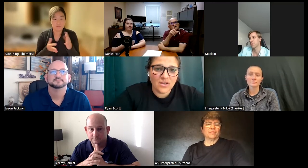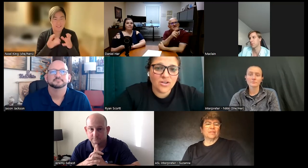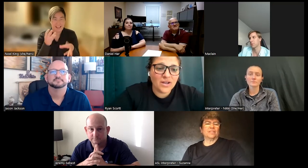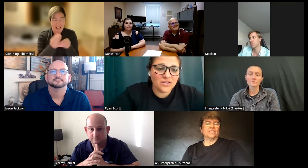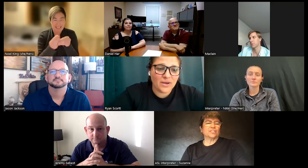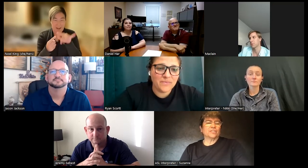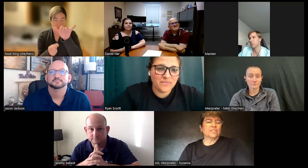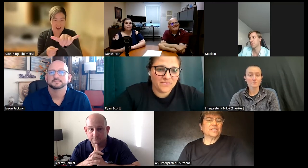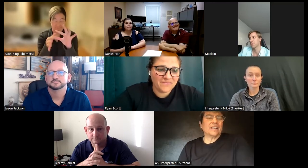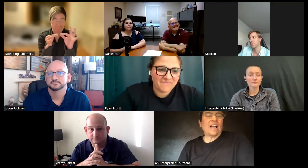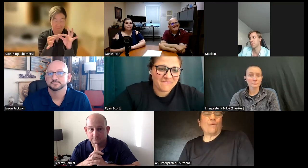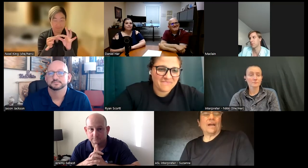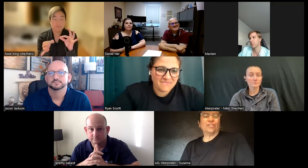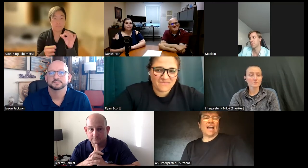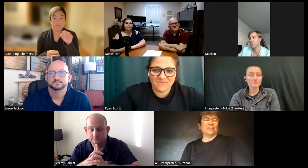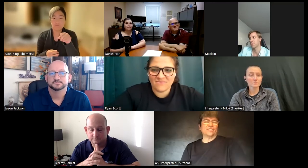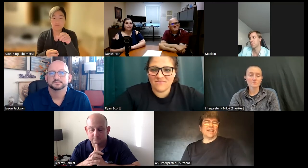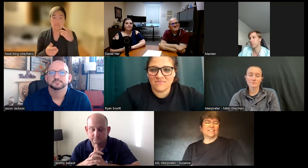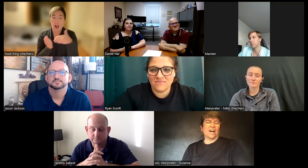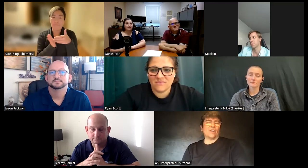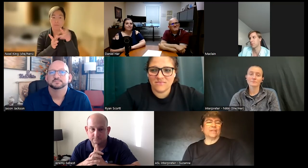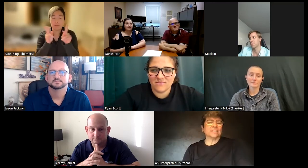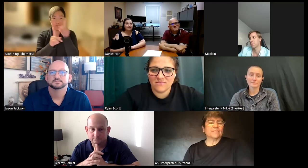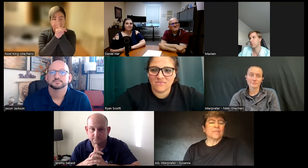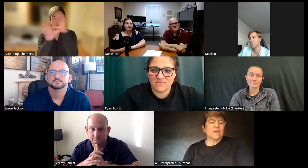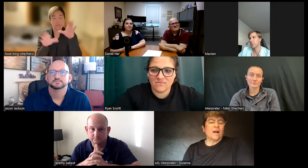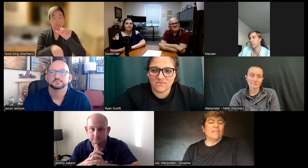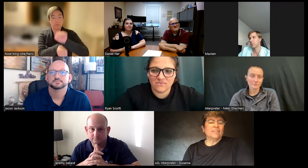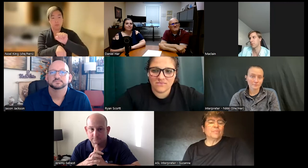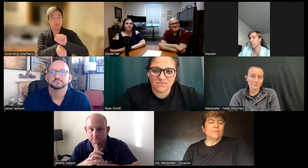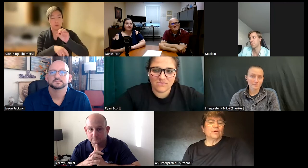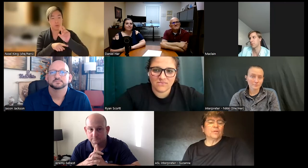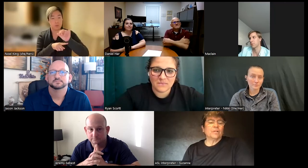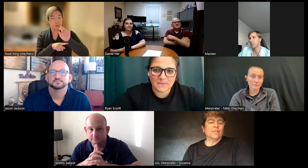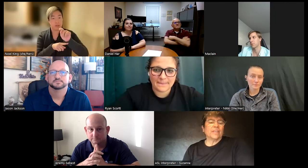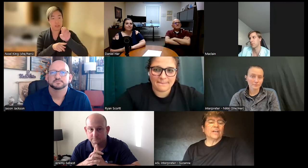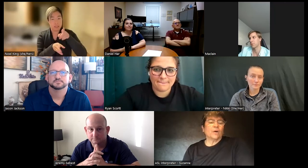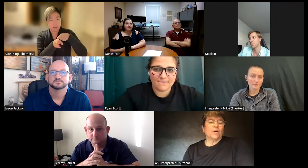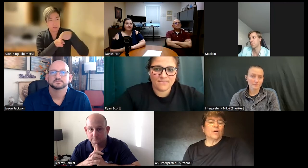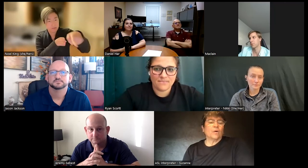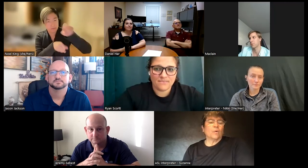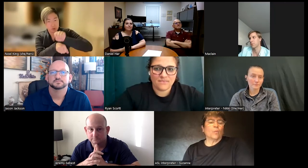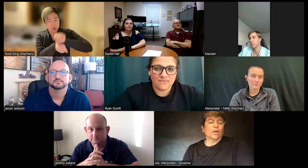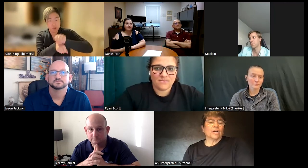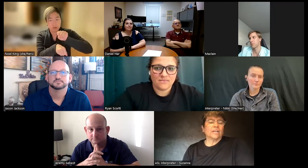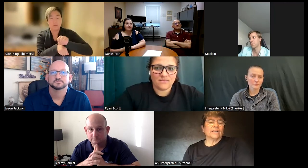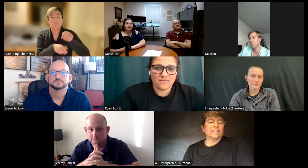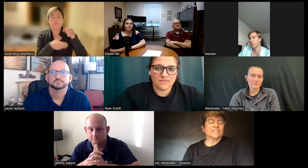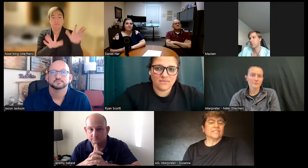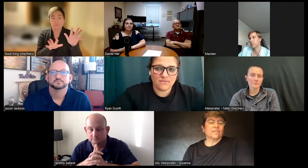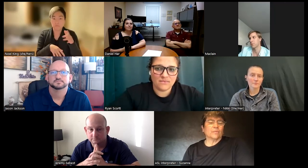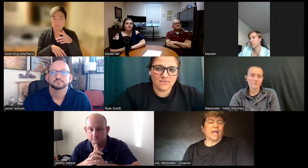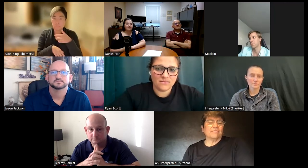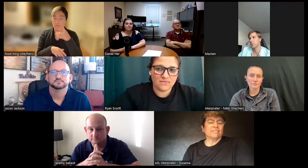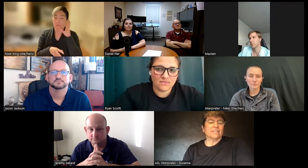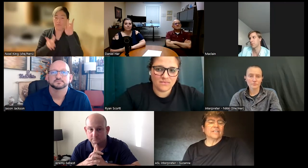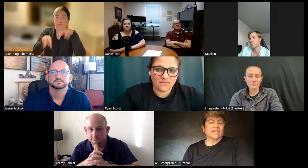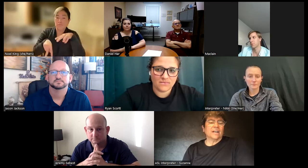go ahead Noelle I wanted to add to that comment often people think work is life